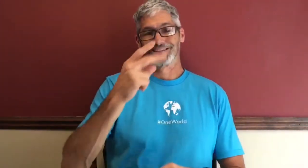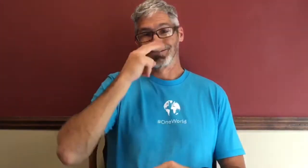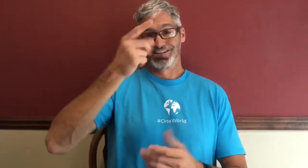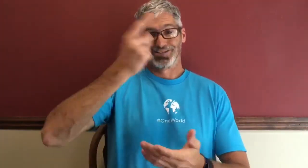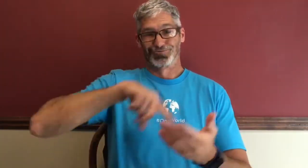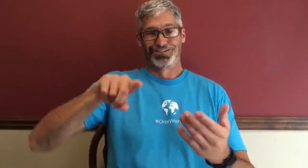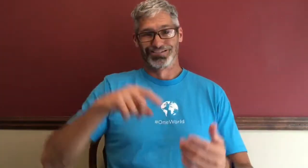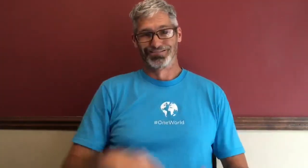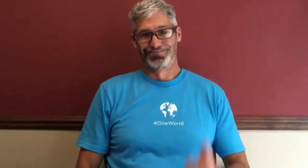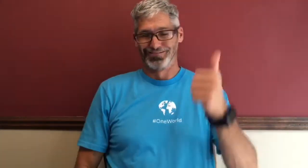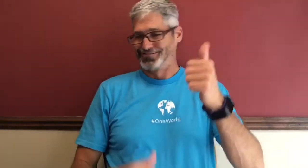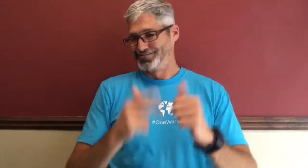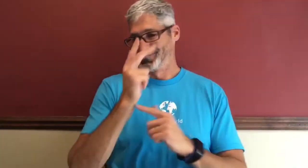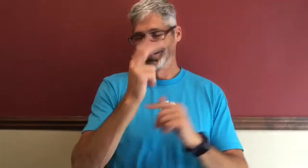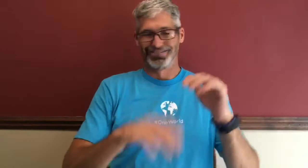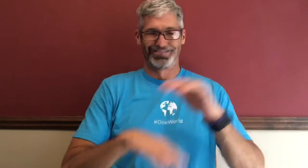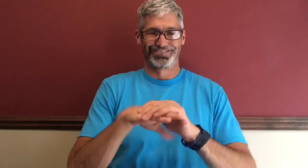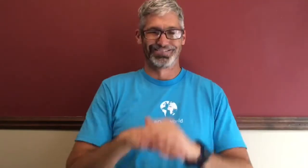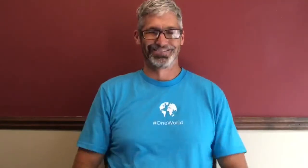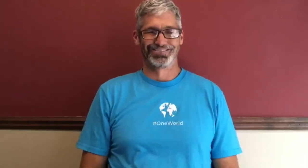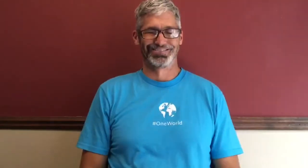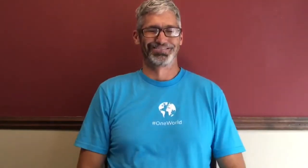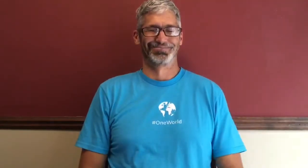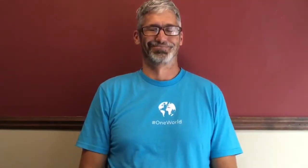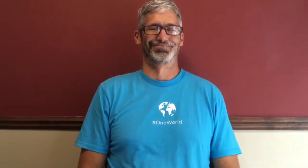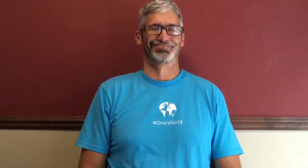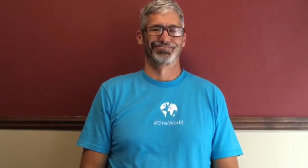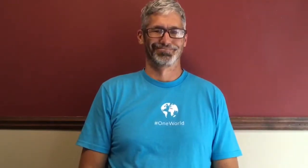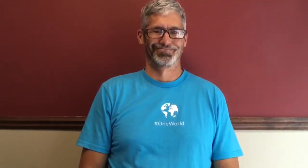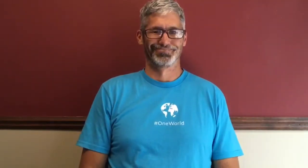CSD with 3MinMax see you next week 3 minutes is up